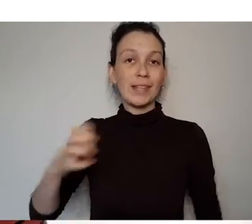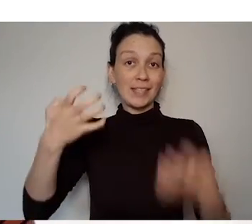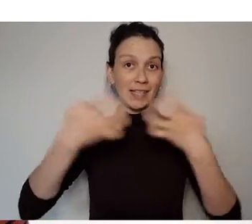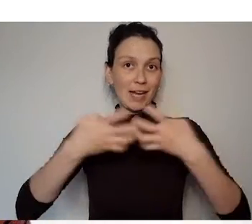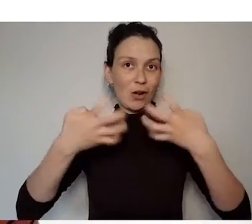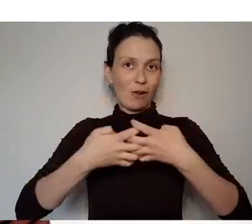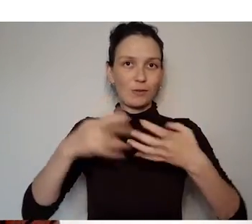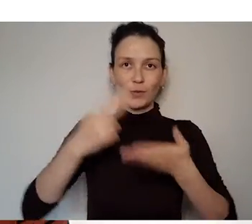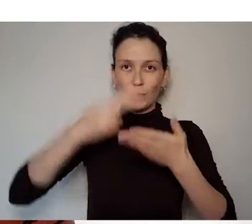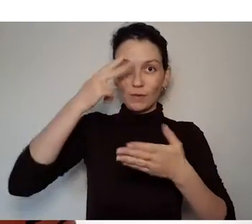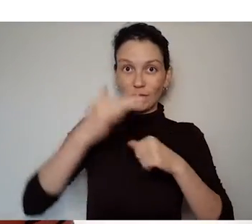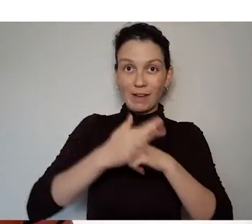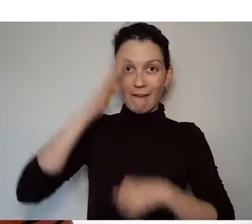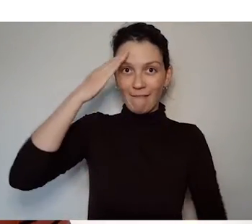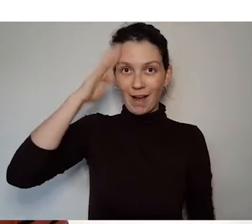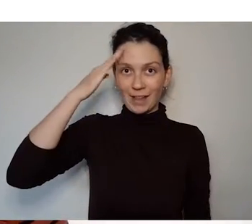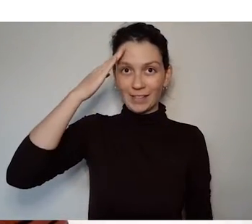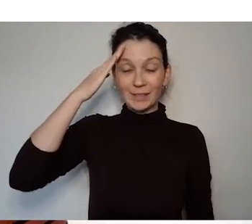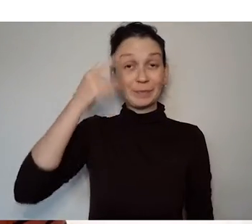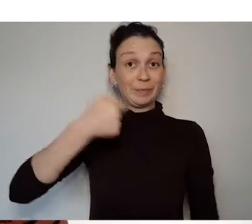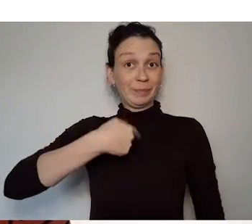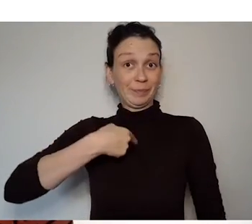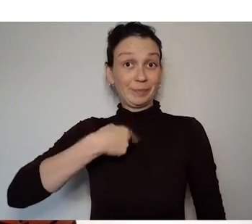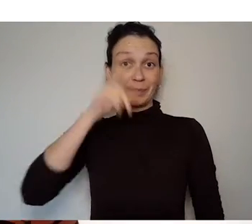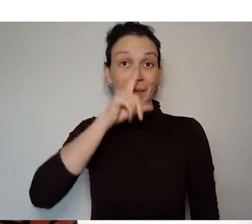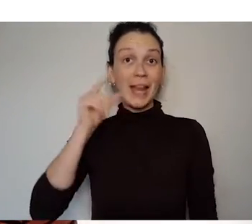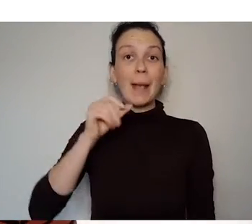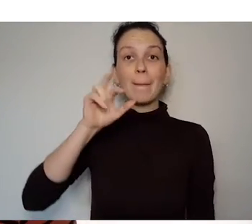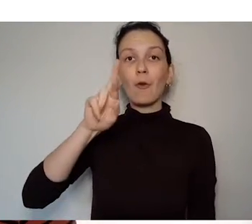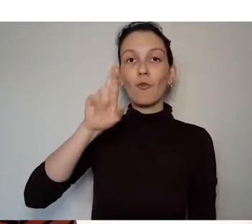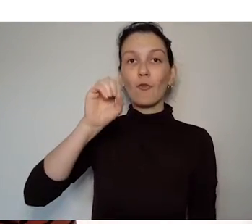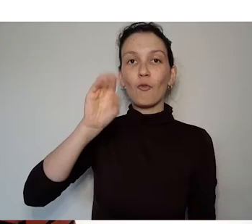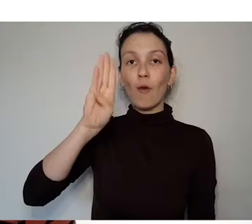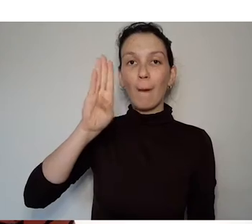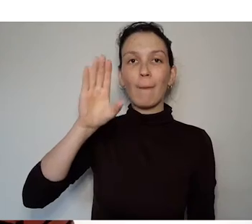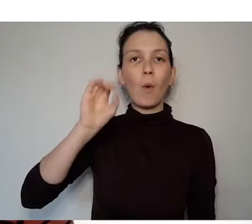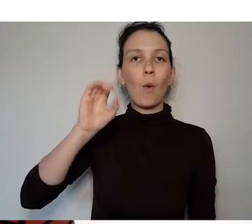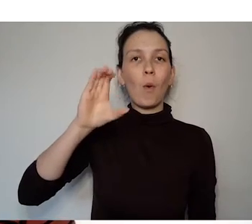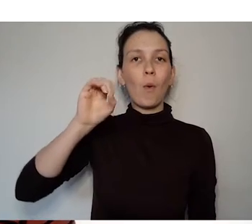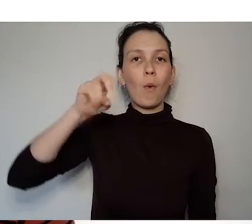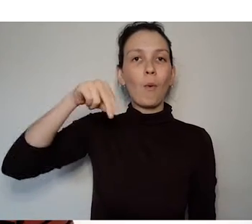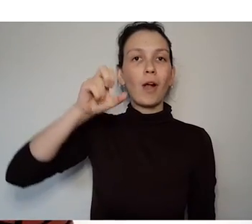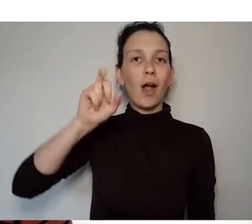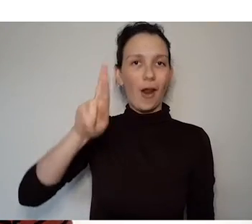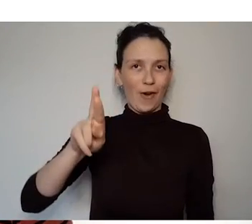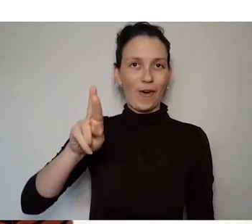South East Technological University of Ireland I'm your host Rob O'Connor from SETU.